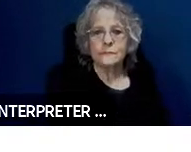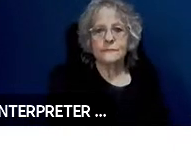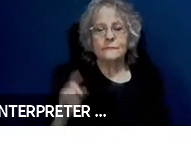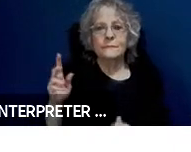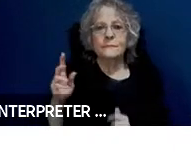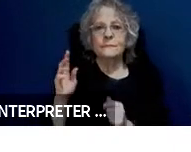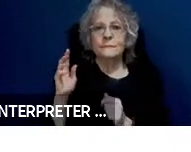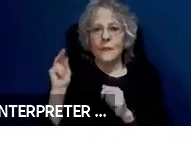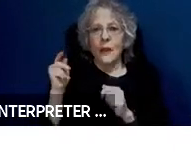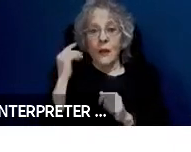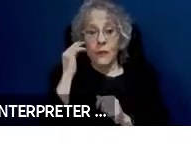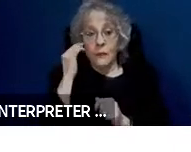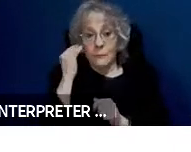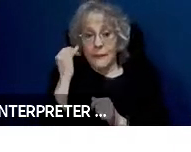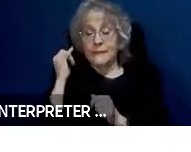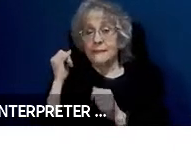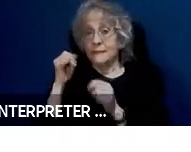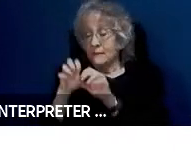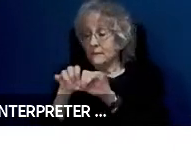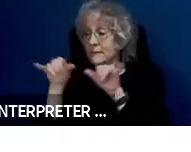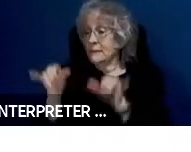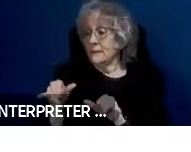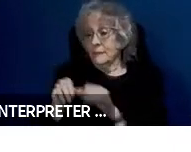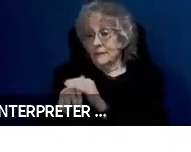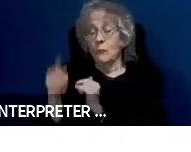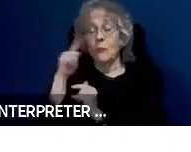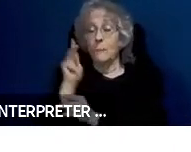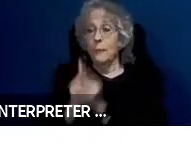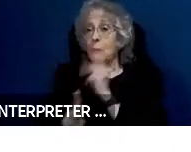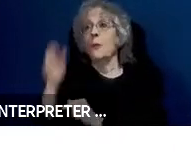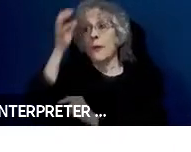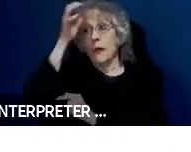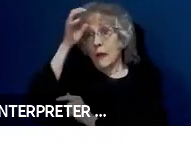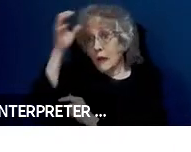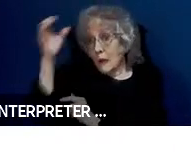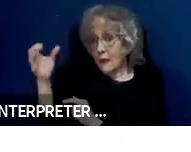with cognitive disabilities, it is going to be a tremendous advance for these user groups